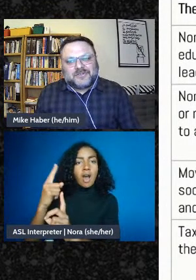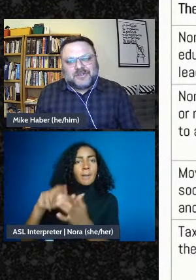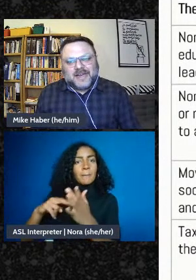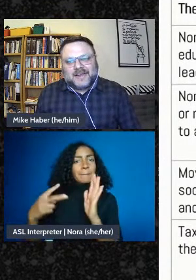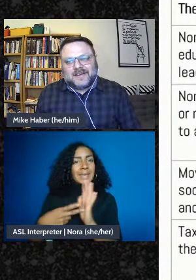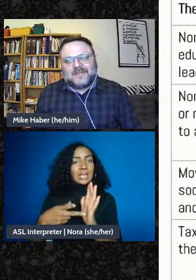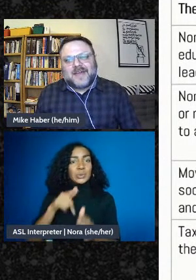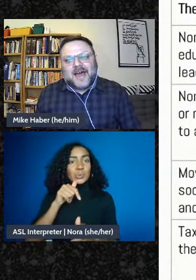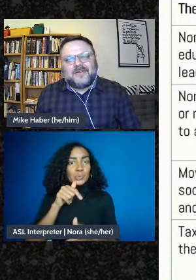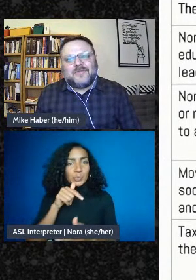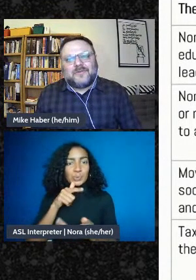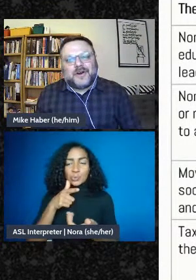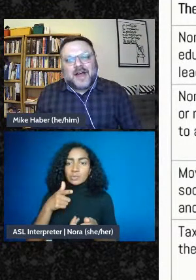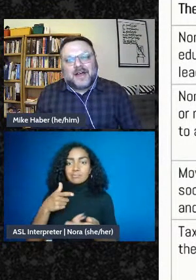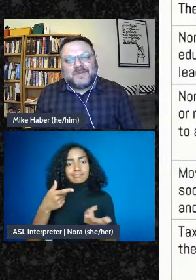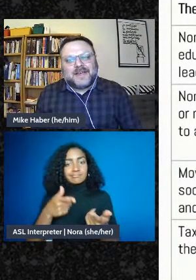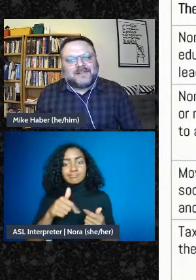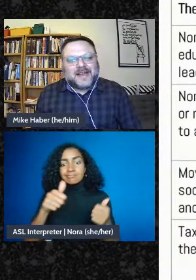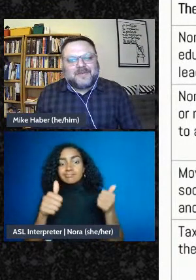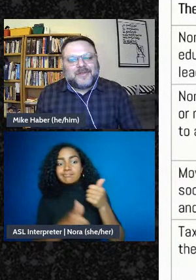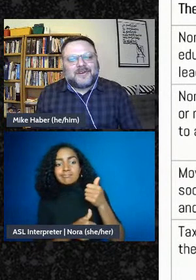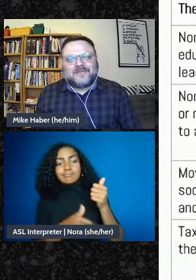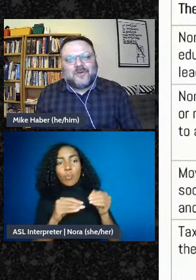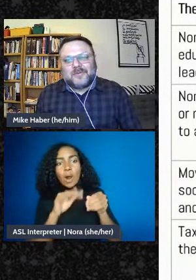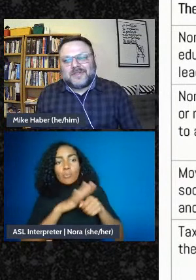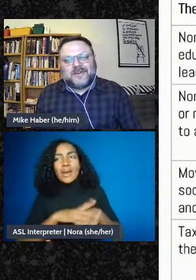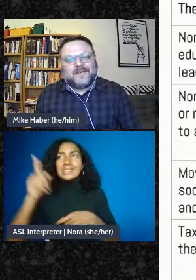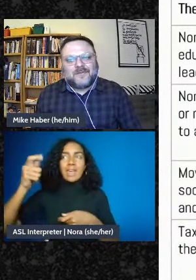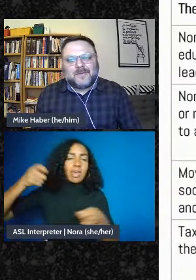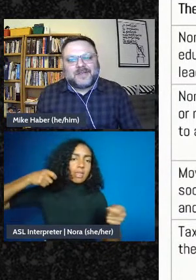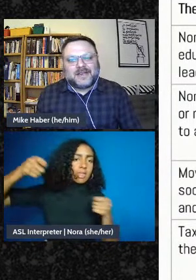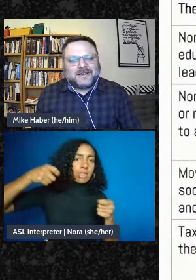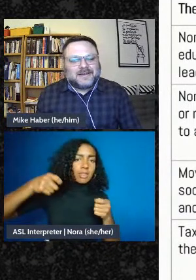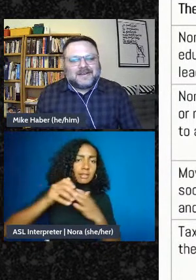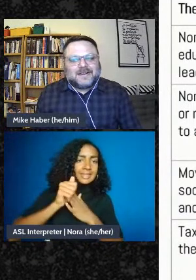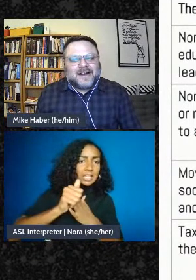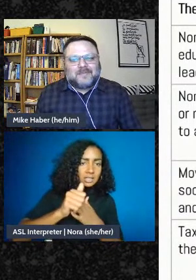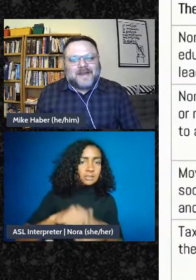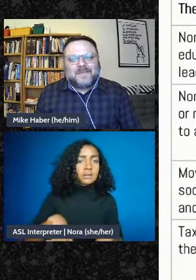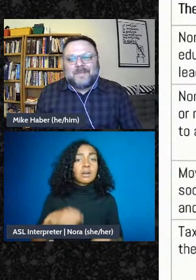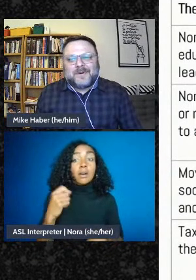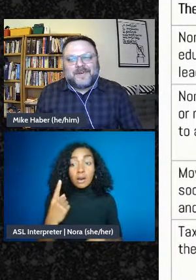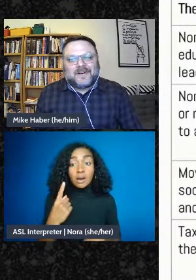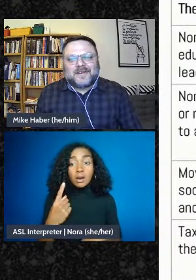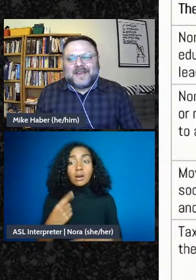mutual aid that we're not being led whether it's formally or informally by the people in their